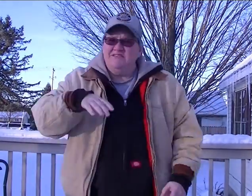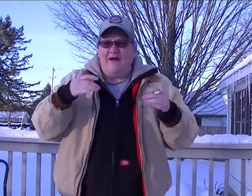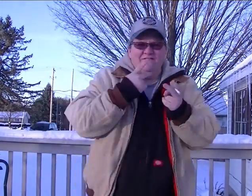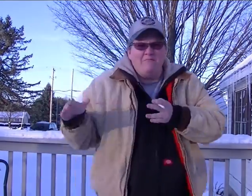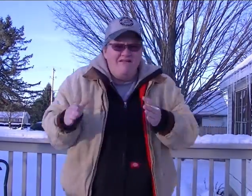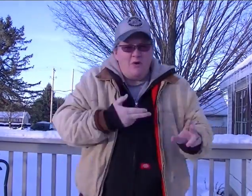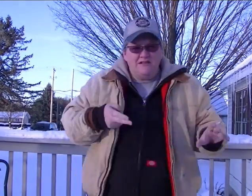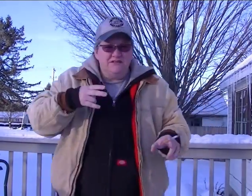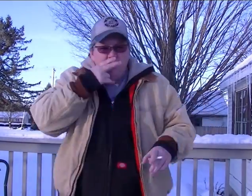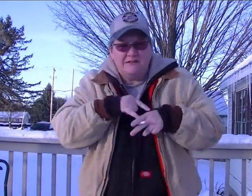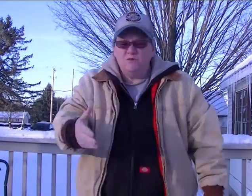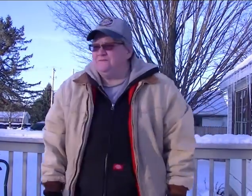(rambling)